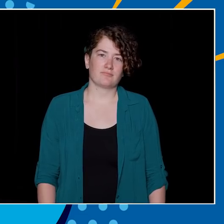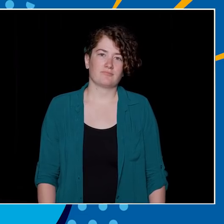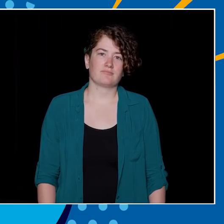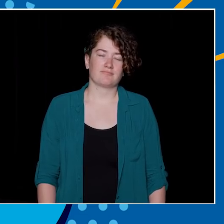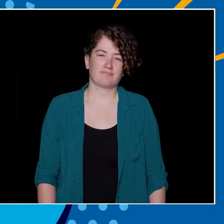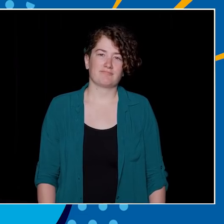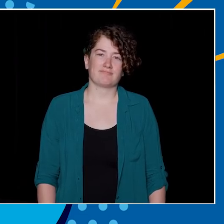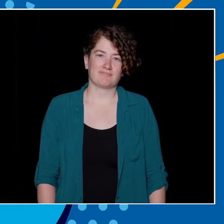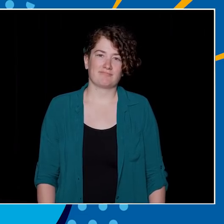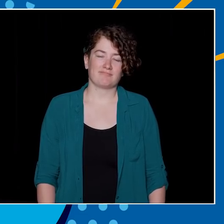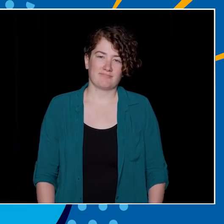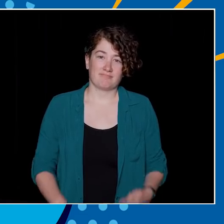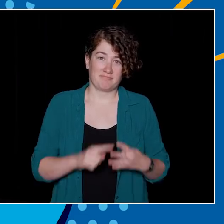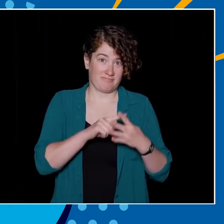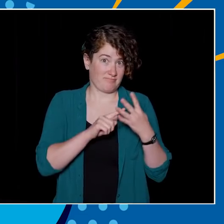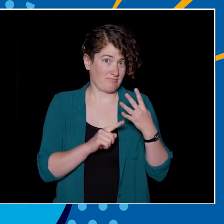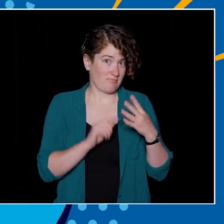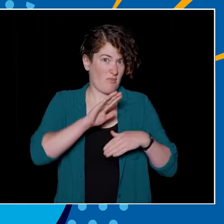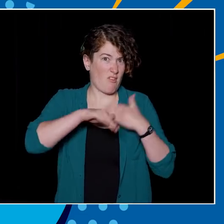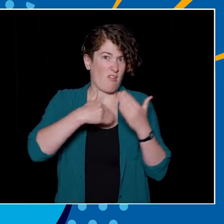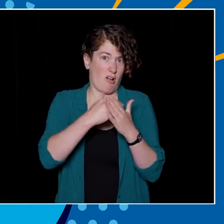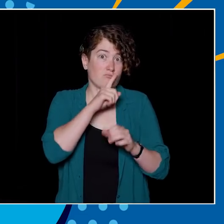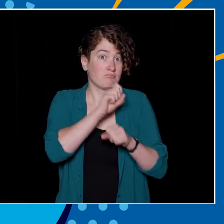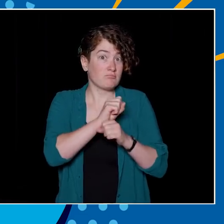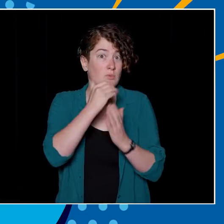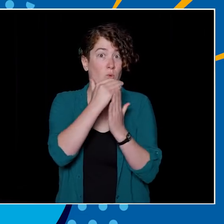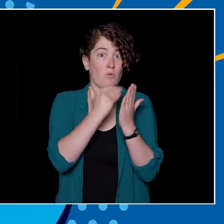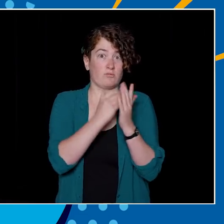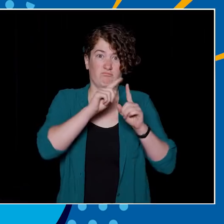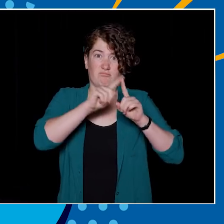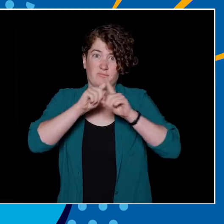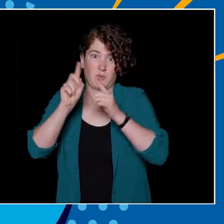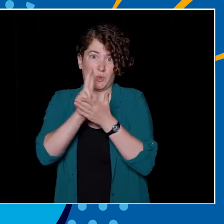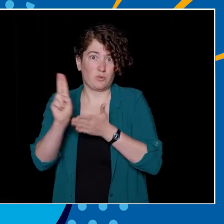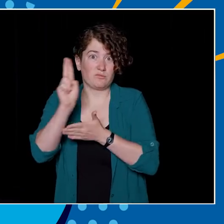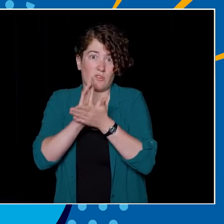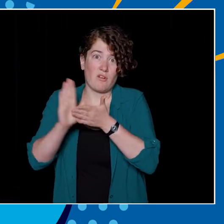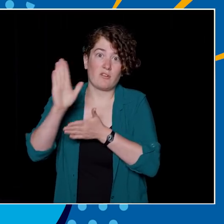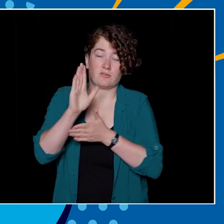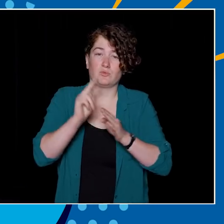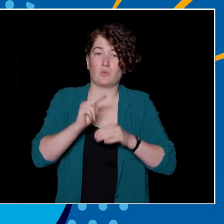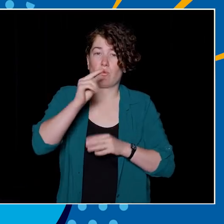or D, The #selfie. While all are legitimate courses offered at various institutions in North America,